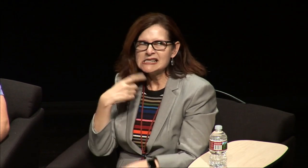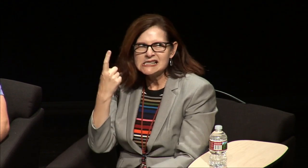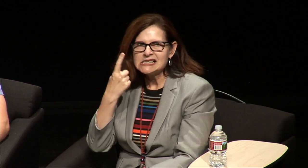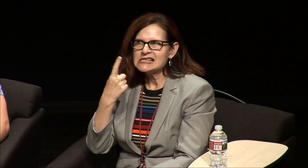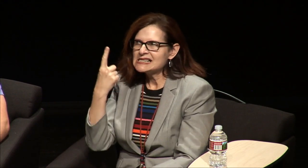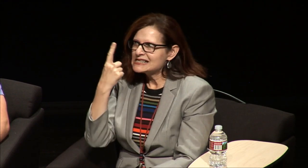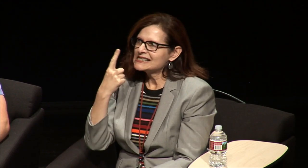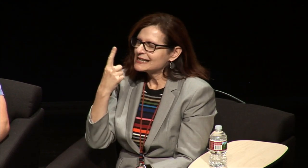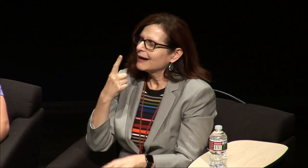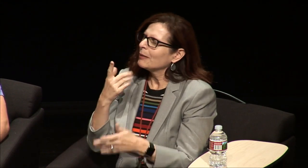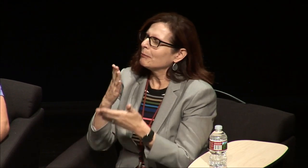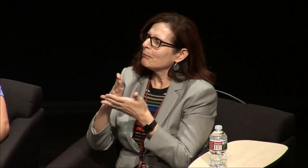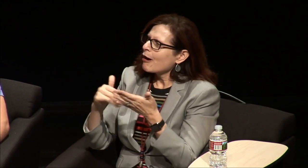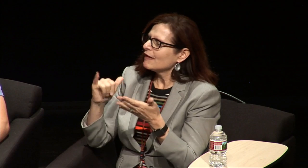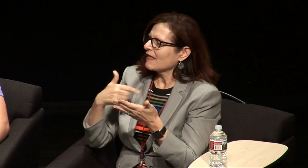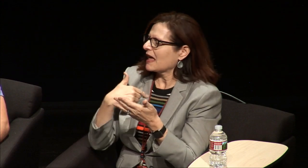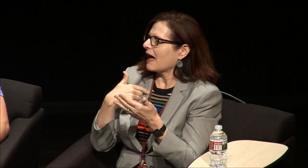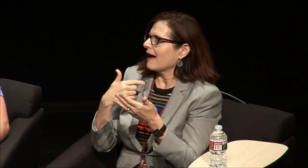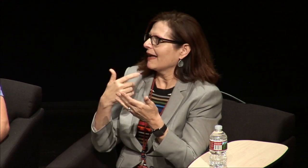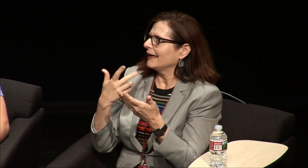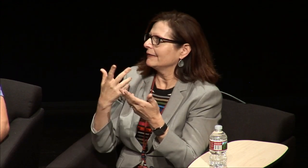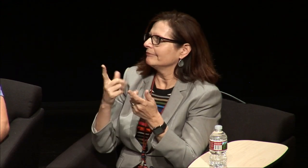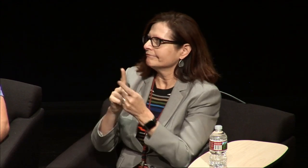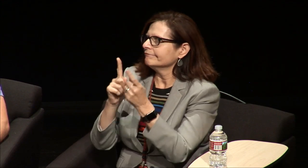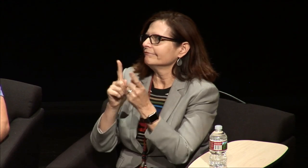different group and in a different world and very distant from them in in more